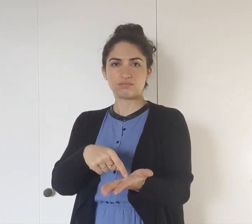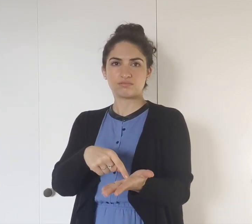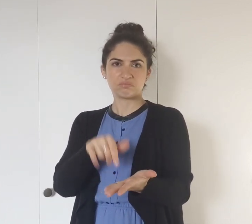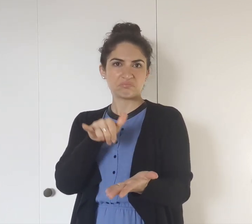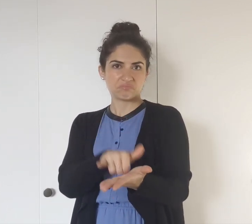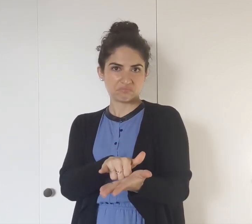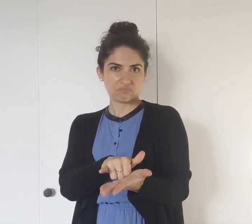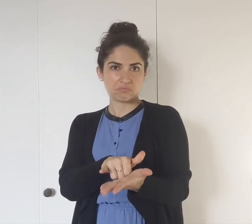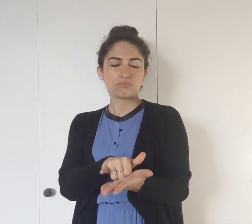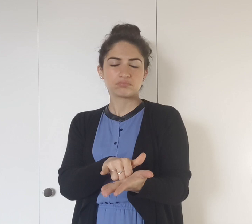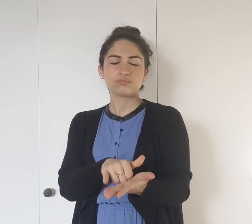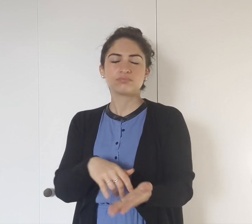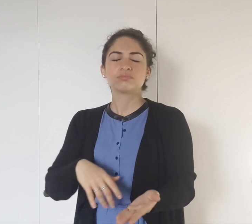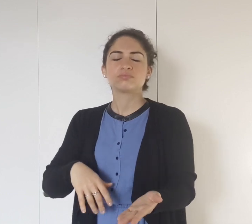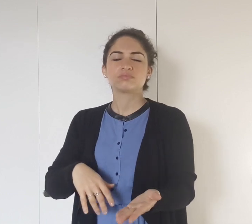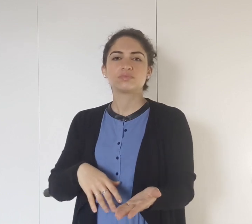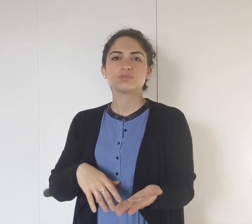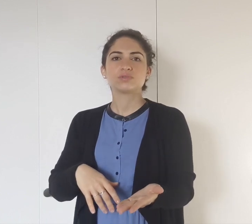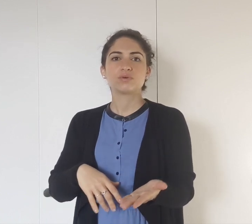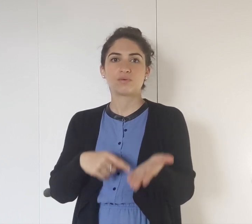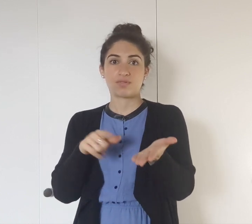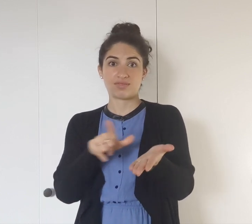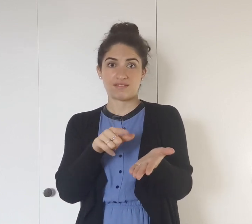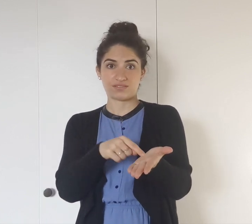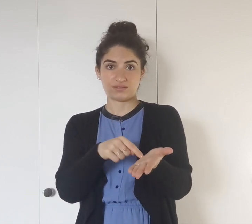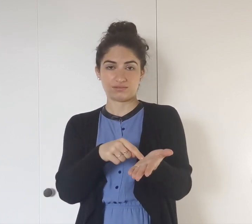My left hand stays there.